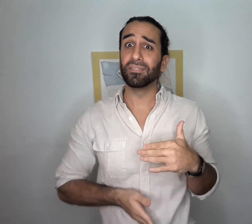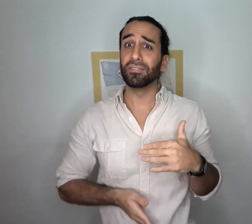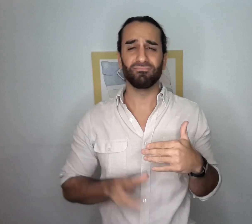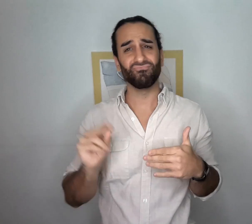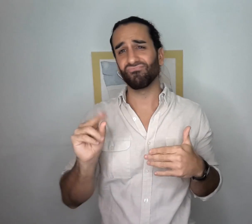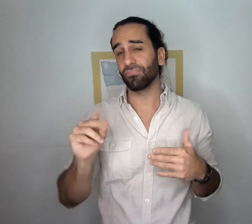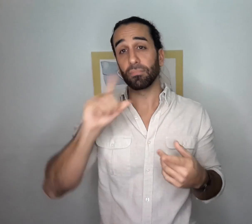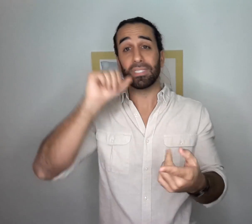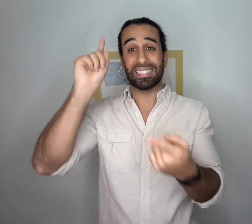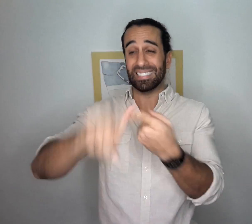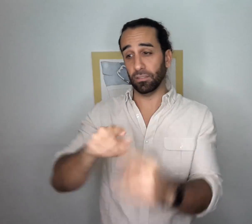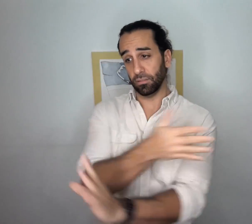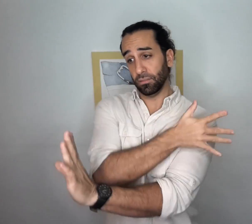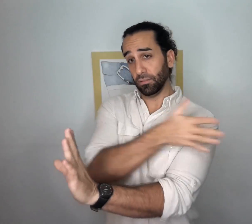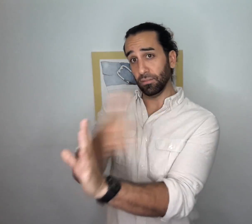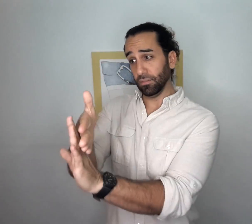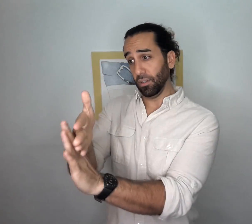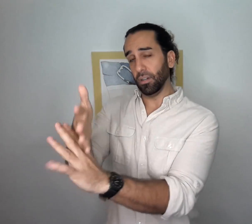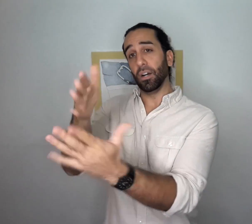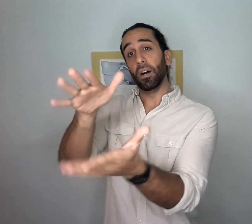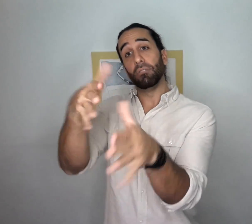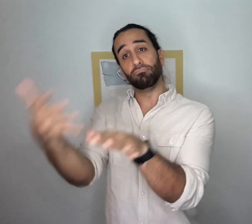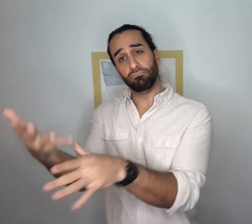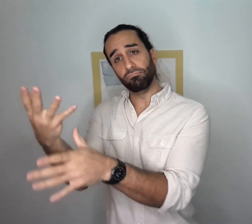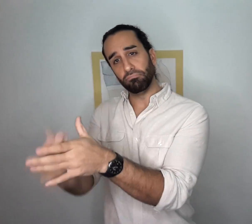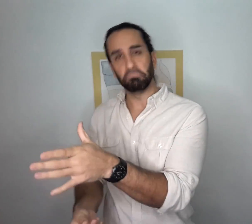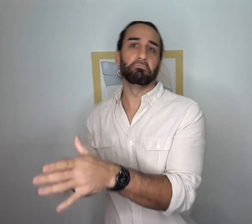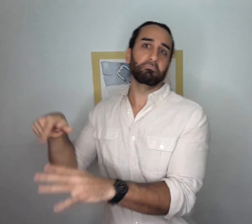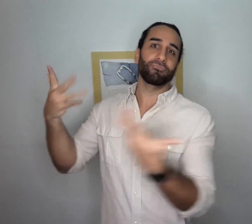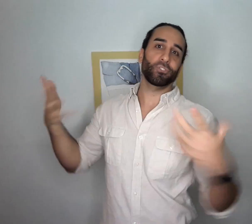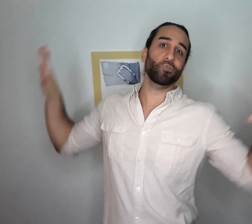The process only ends with our own passing.